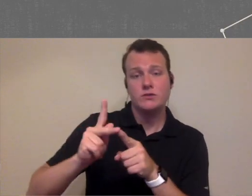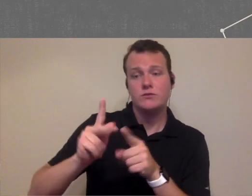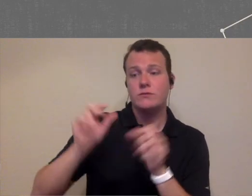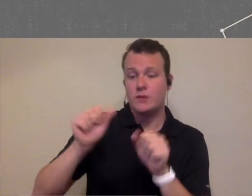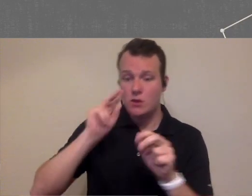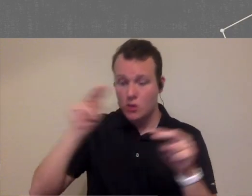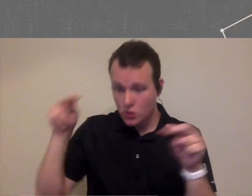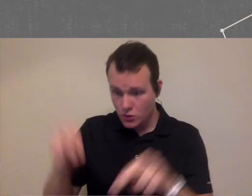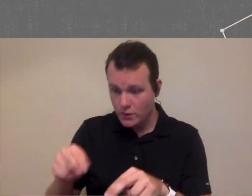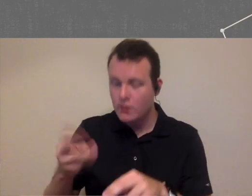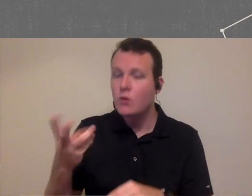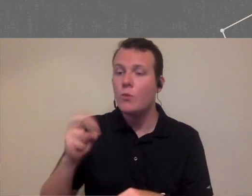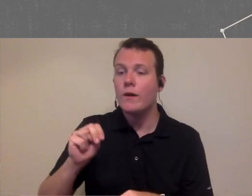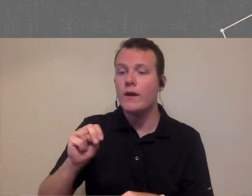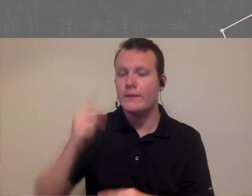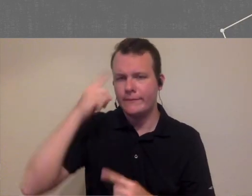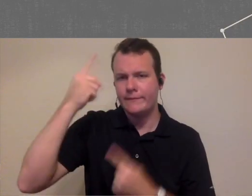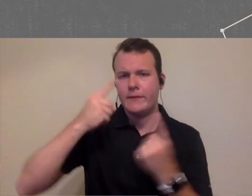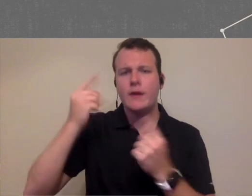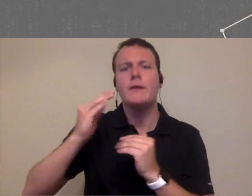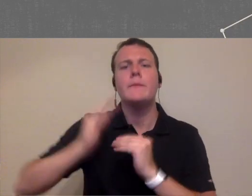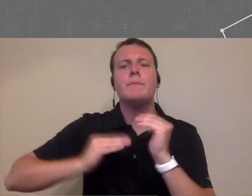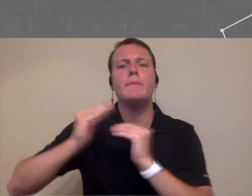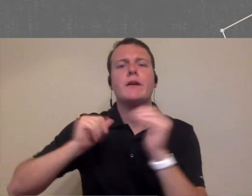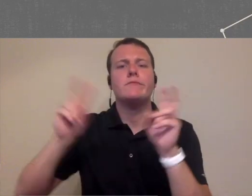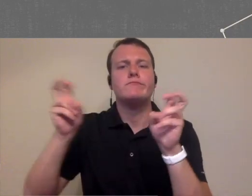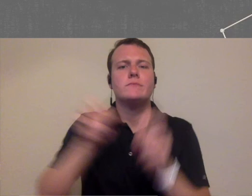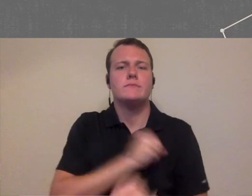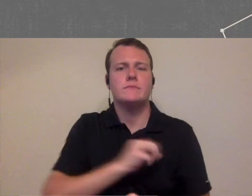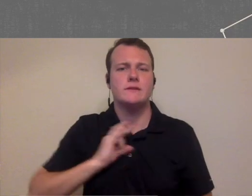professional could look at as they're thinking about building just a staff in